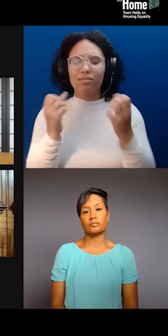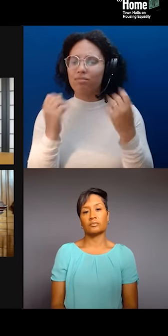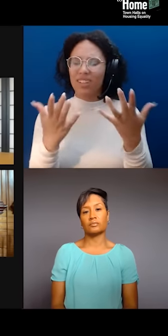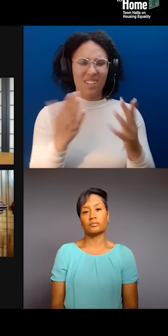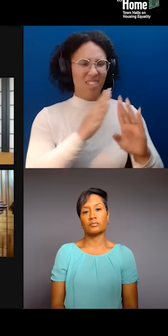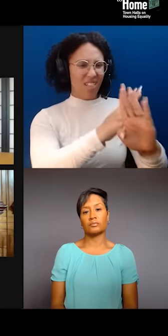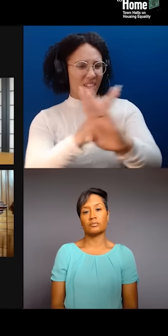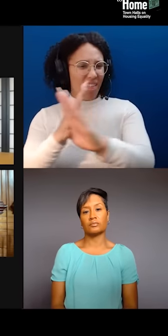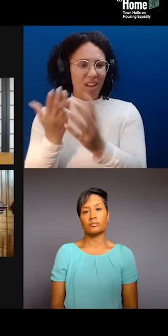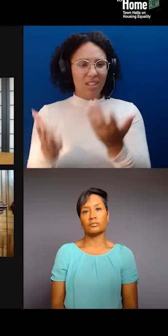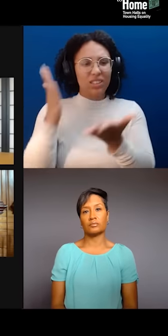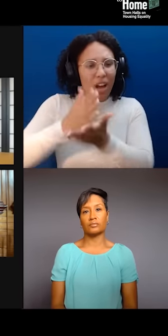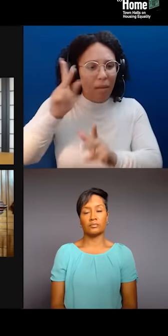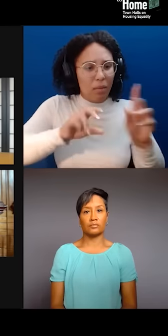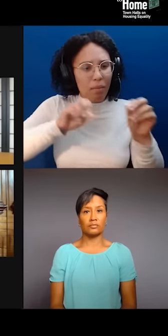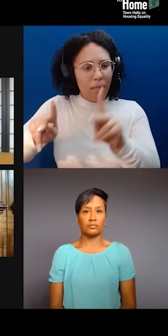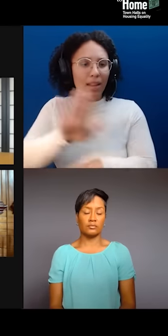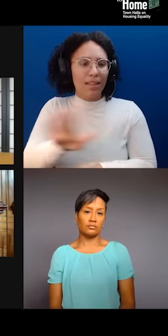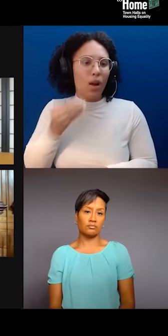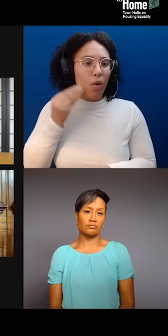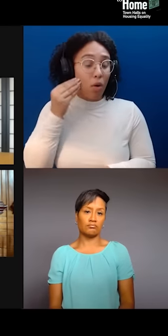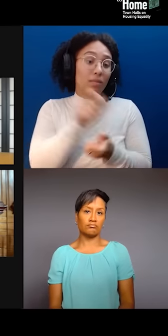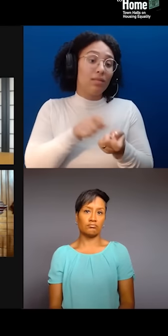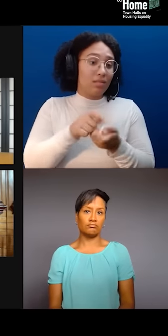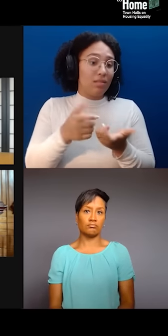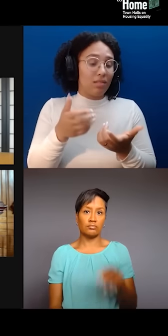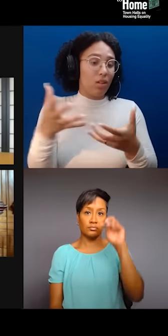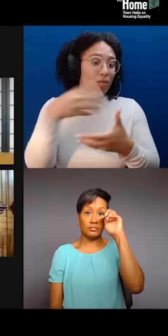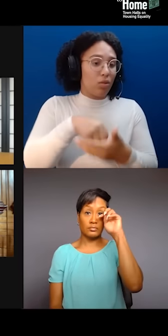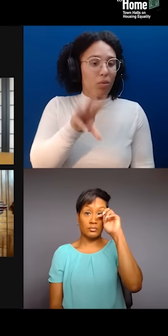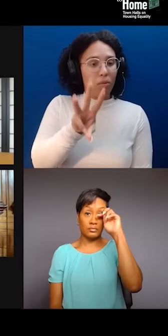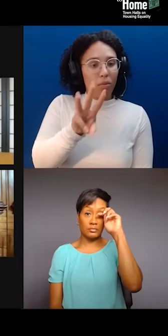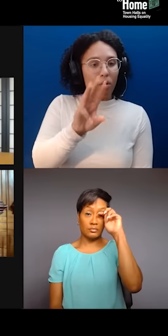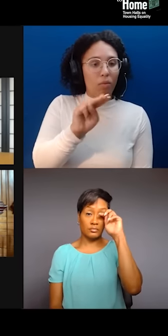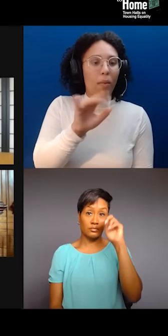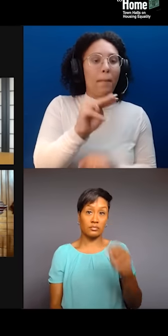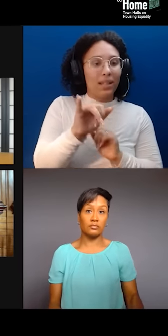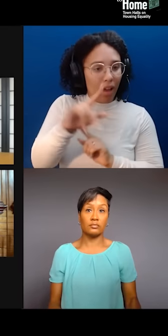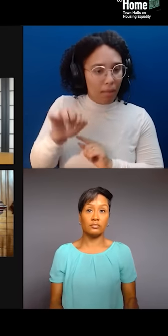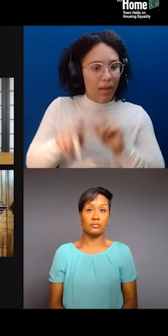And one of those barriers is cost. Another barrier is deep lack of knowledge.